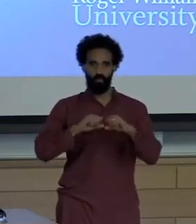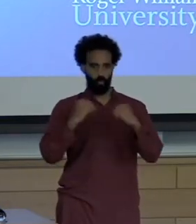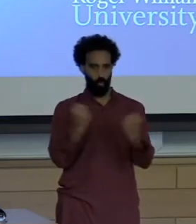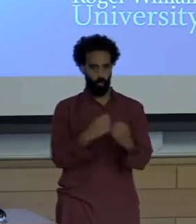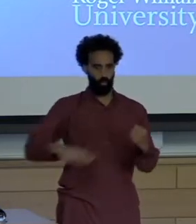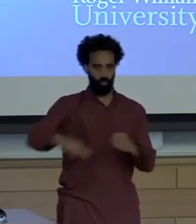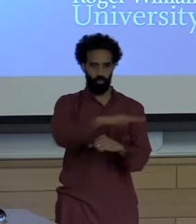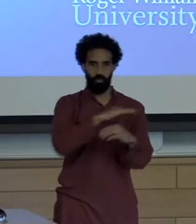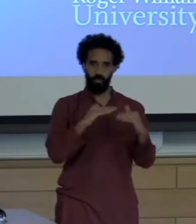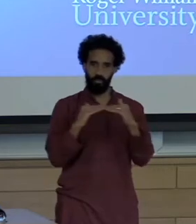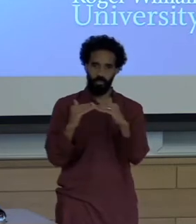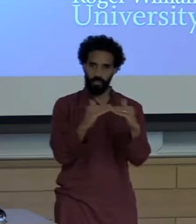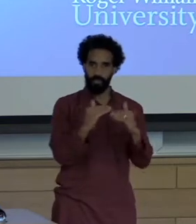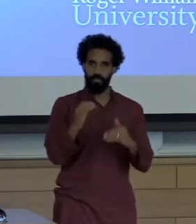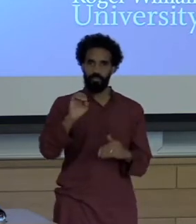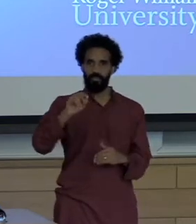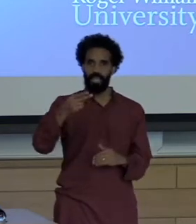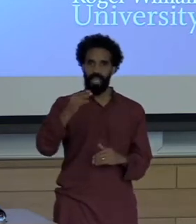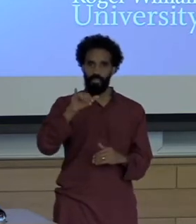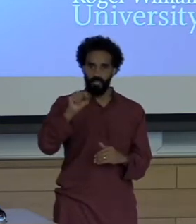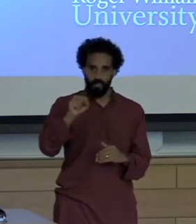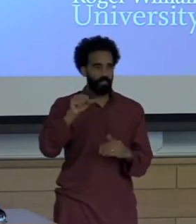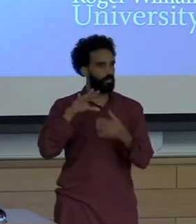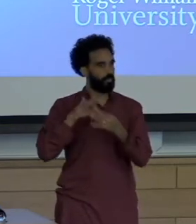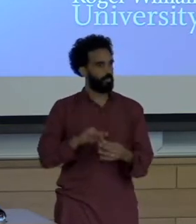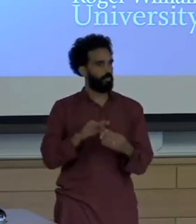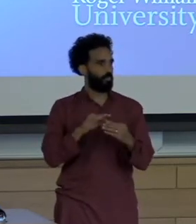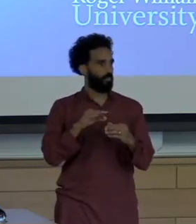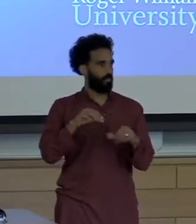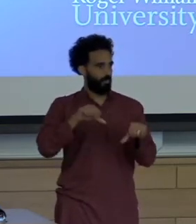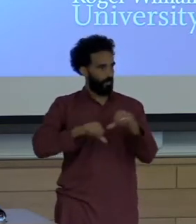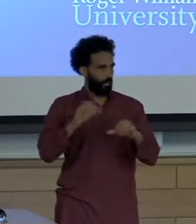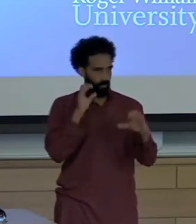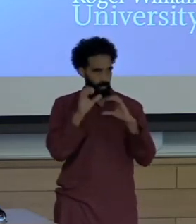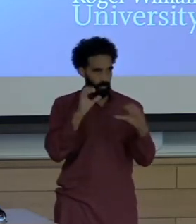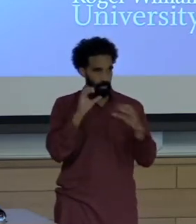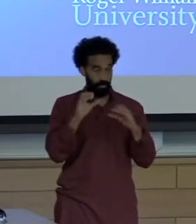Ethics and science communication. I understand you've been having a wonderful time and